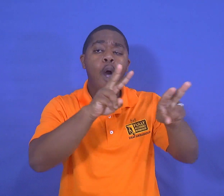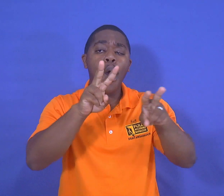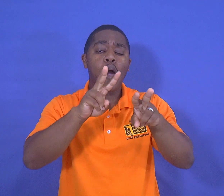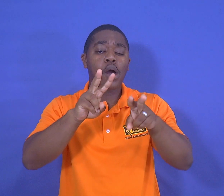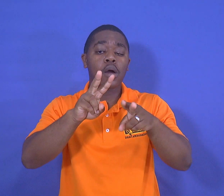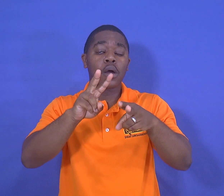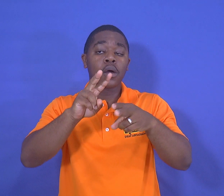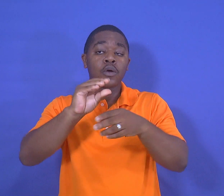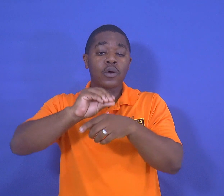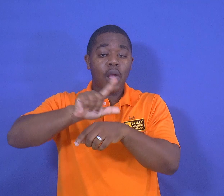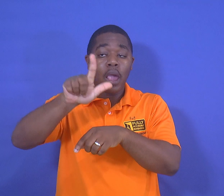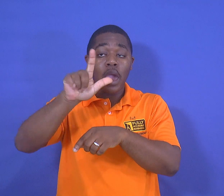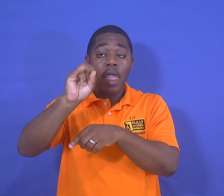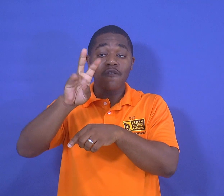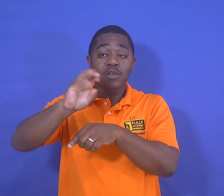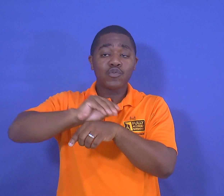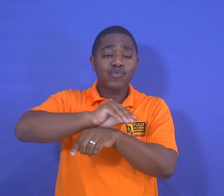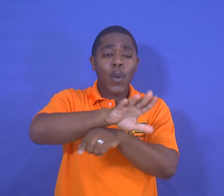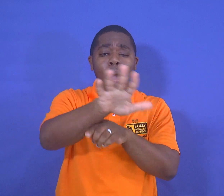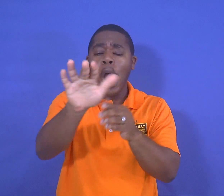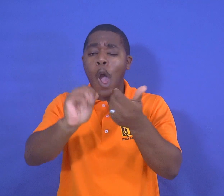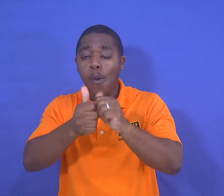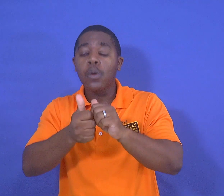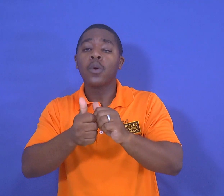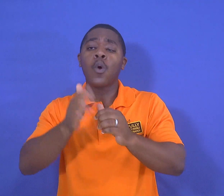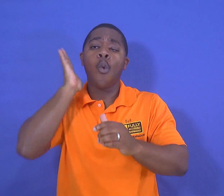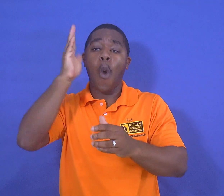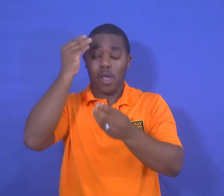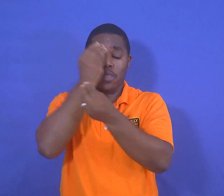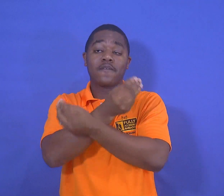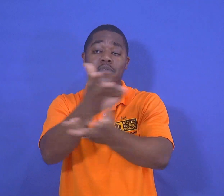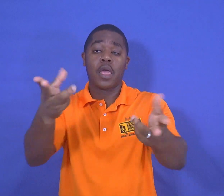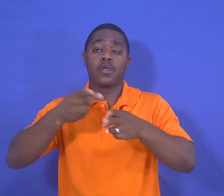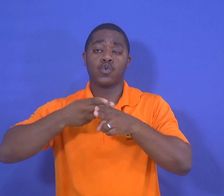if you want to know how to watch the live stream I'm going to inform you shortly